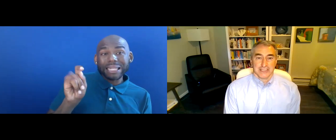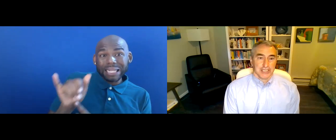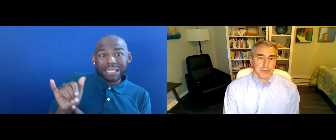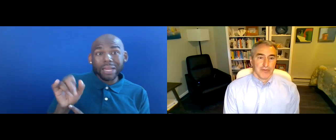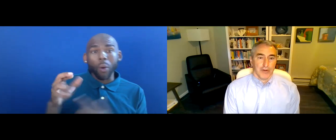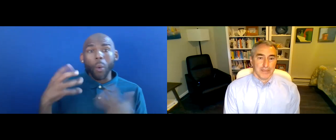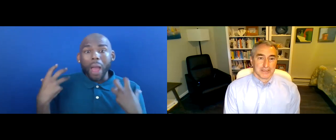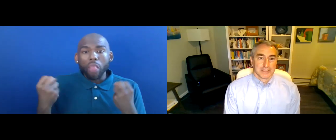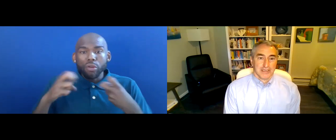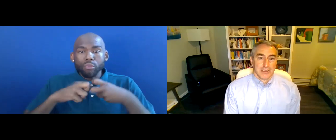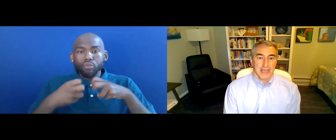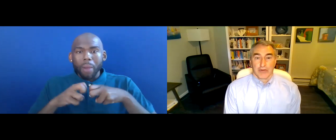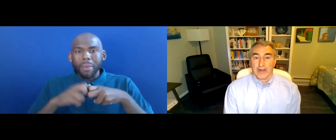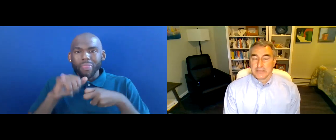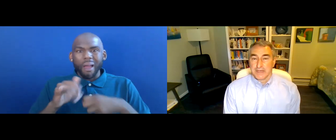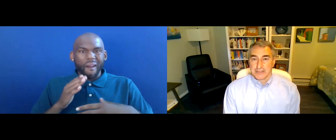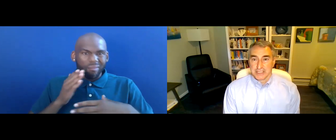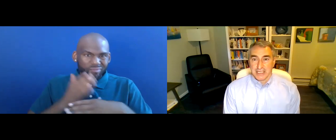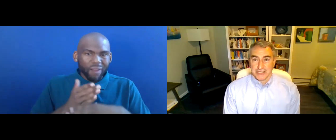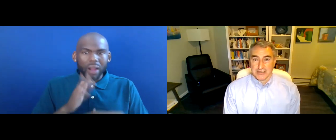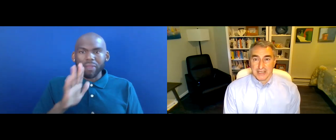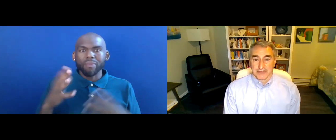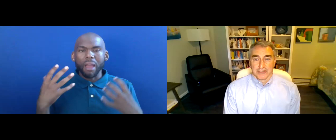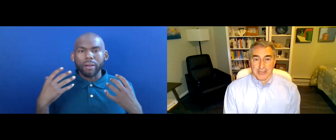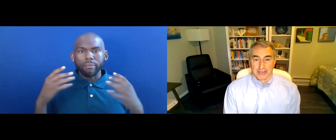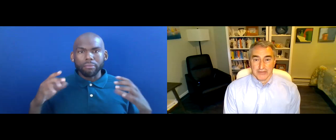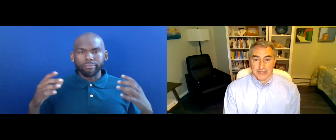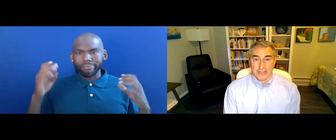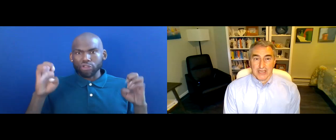EDUCATIONAL PERFORMANCE AND REQUIRES SPECIAL EDUCATION AS A RESULT OF LONG COVID.